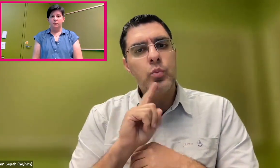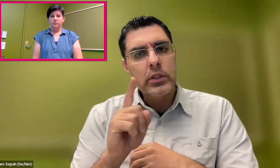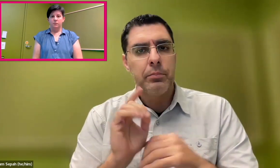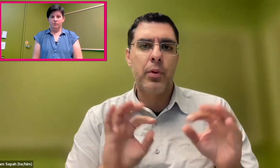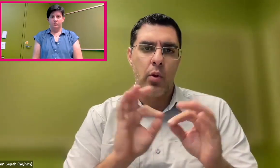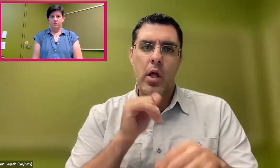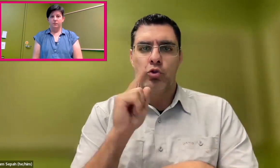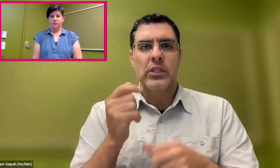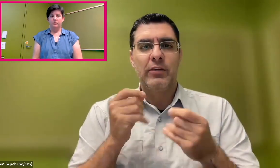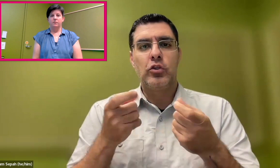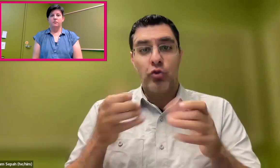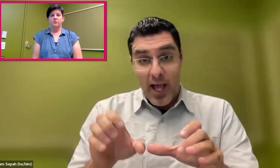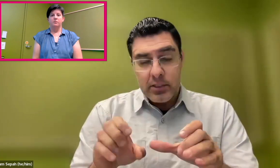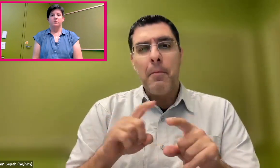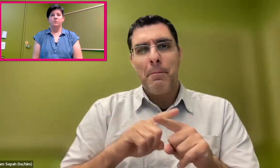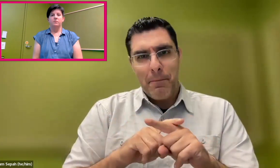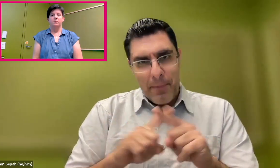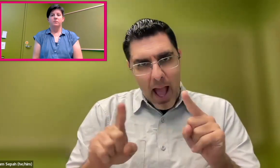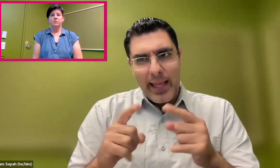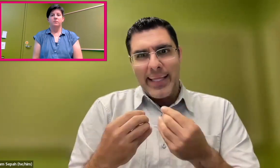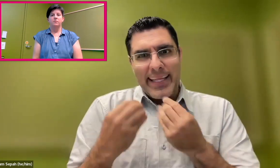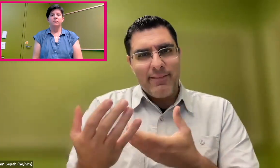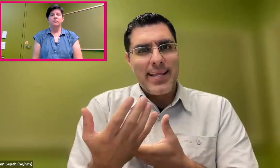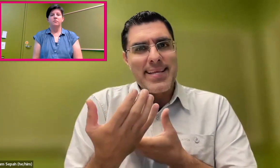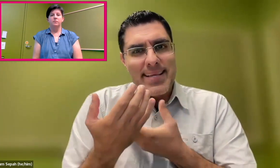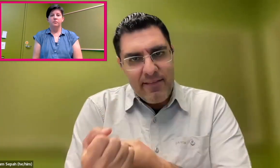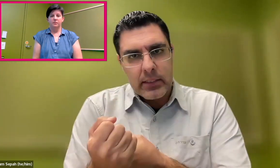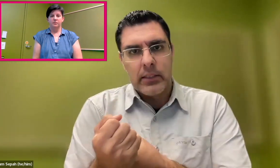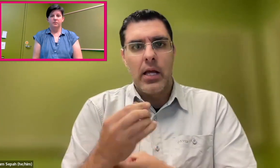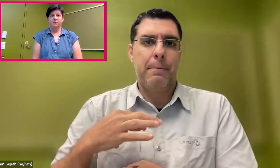that I met his goals for me.